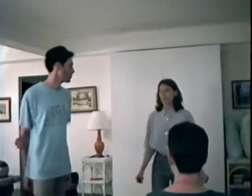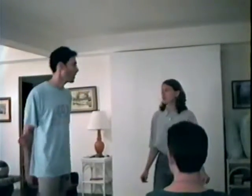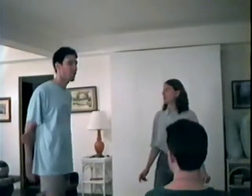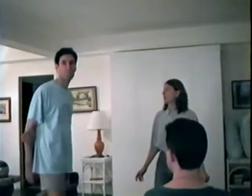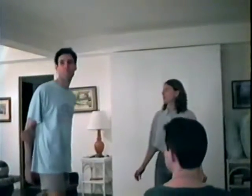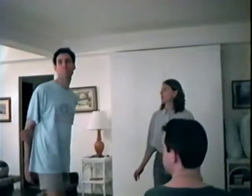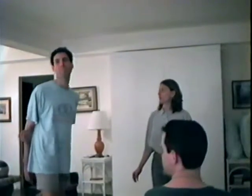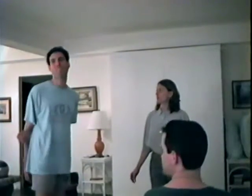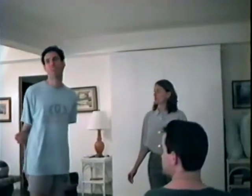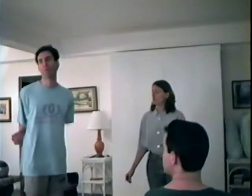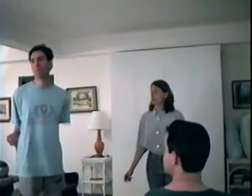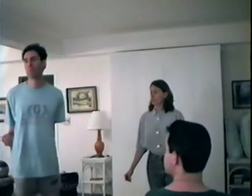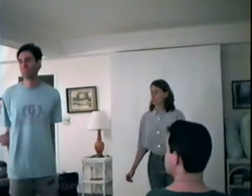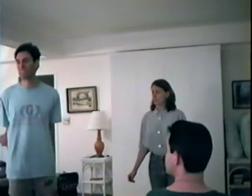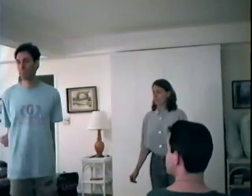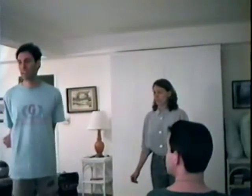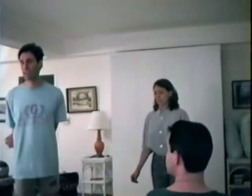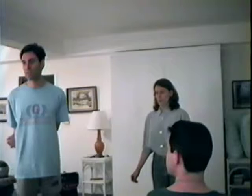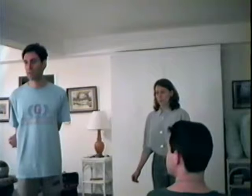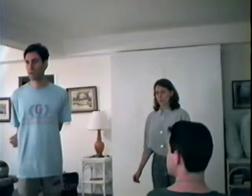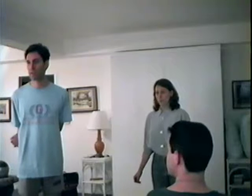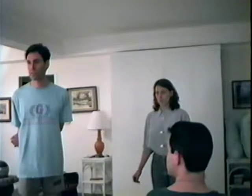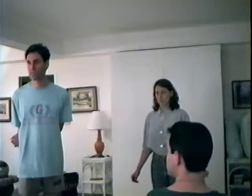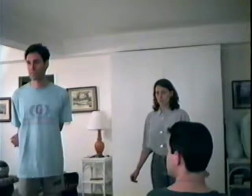Beth are we wearing basic black, with pearls?